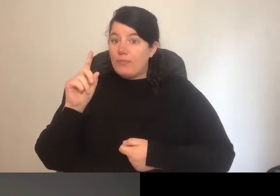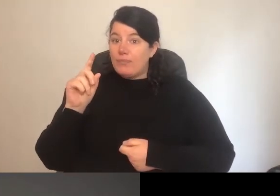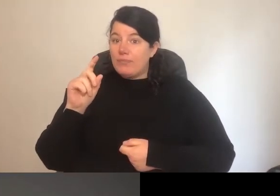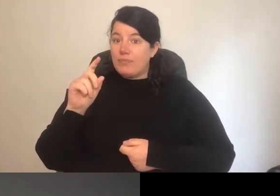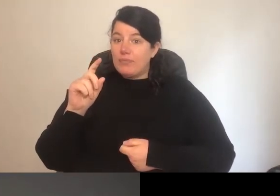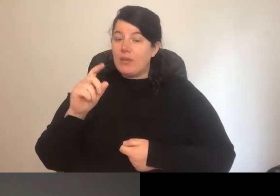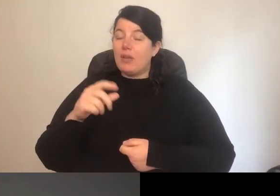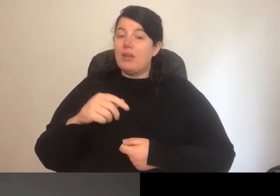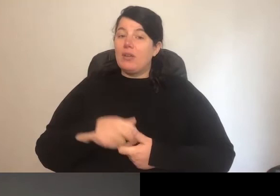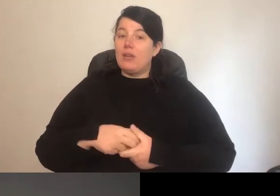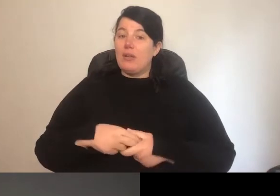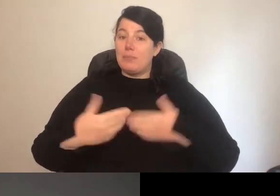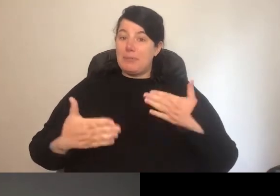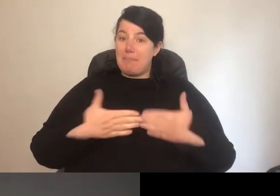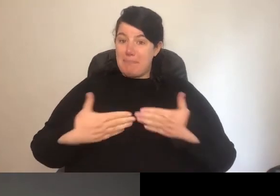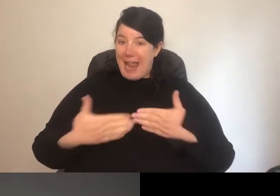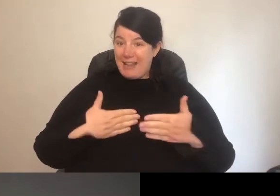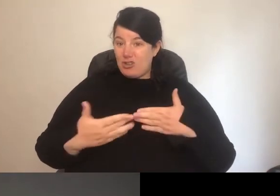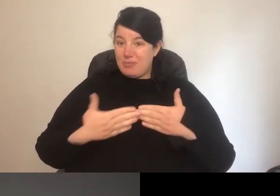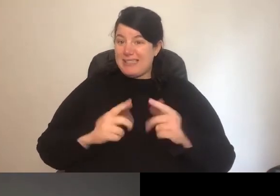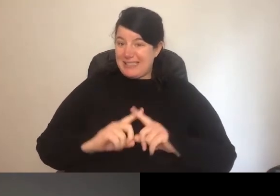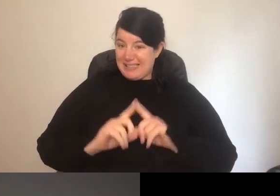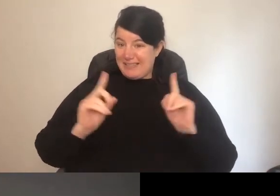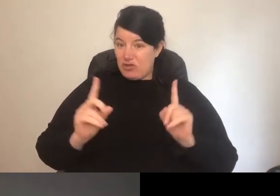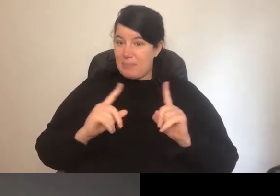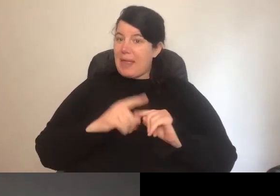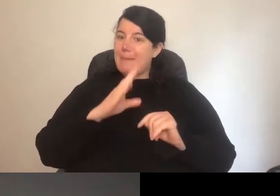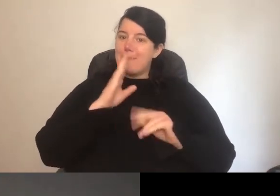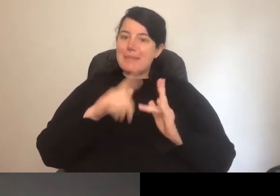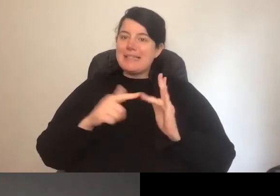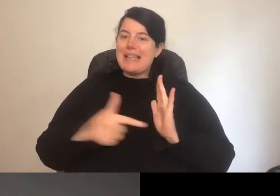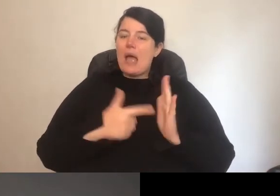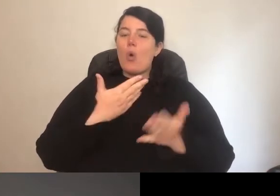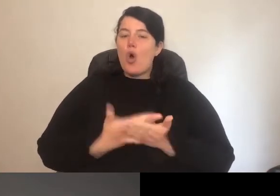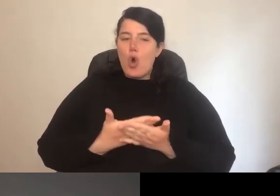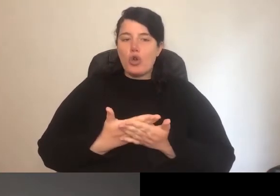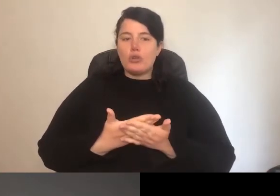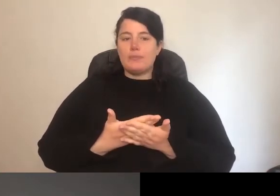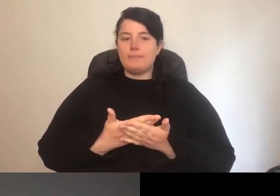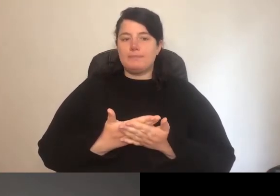management but they really miss out on the "over the cubicle